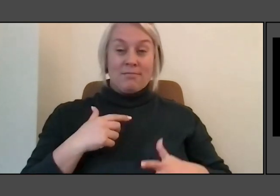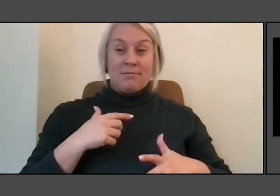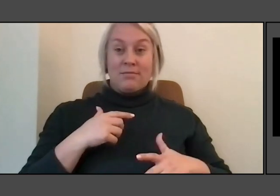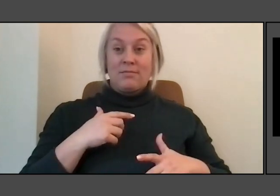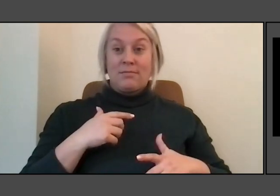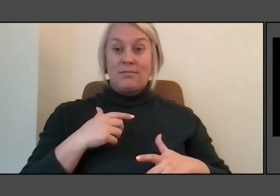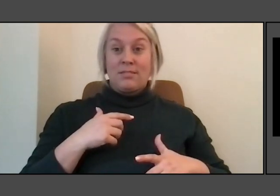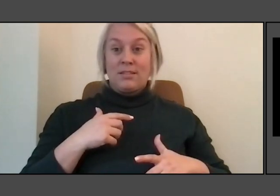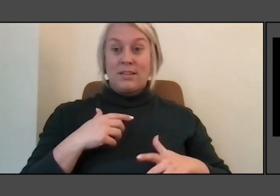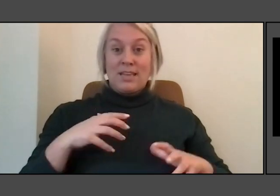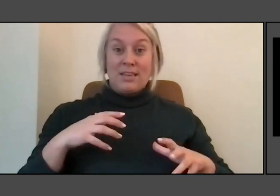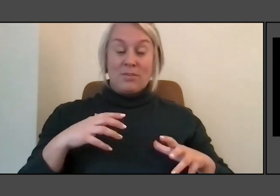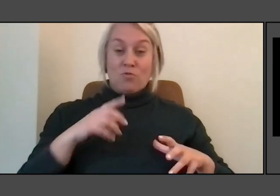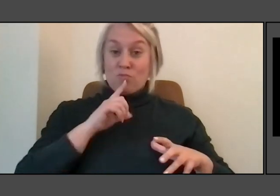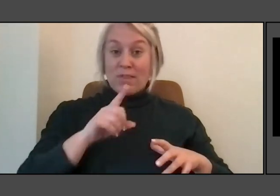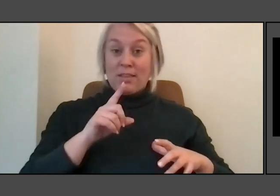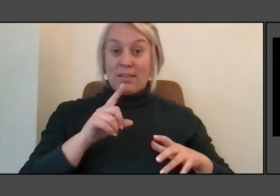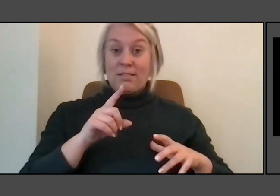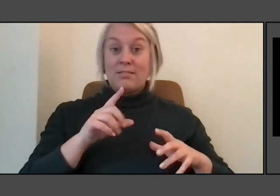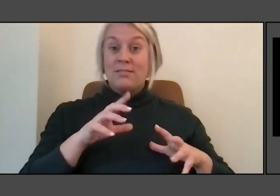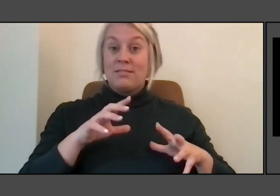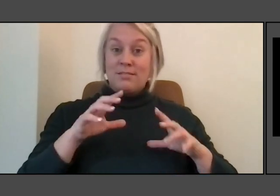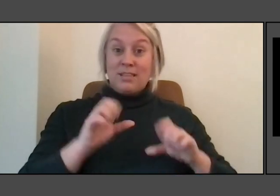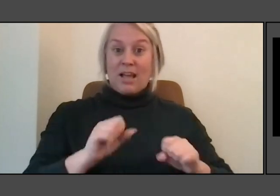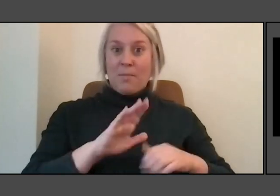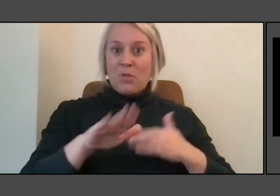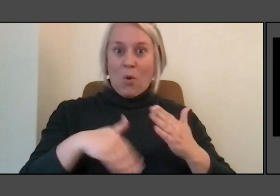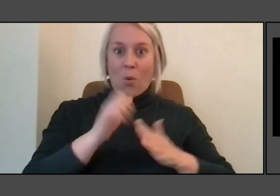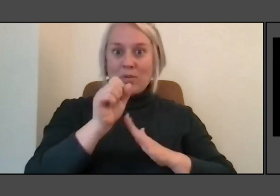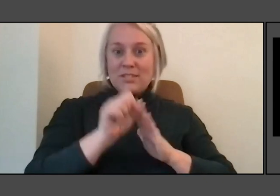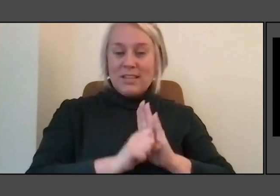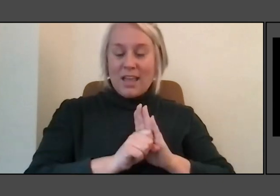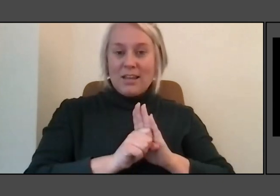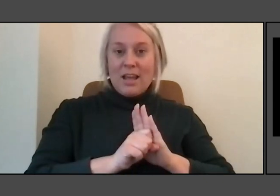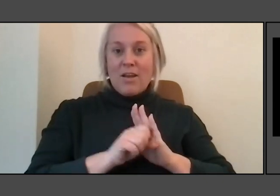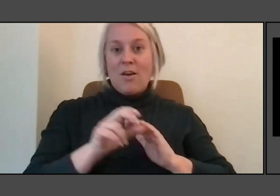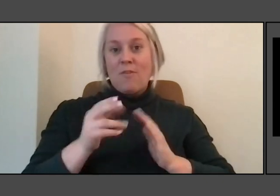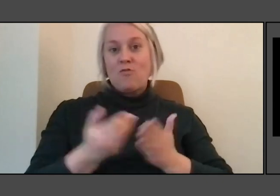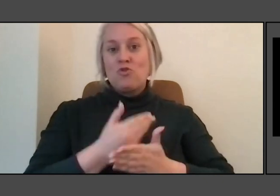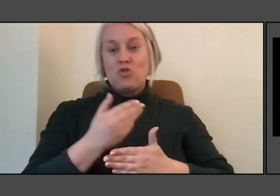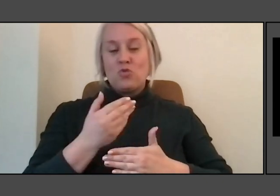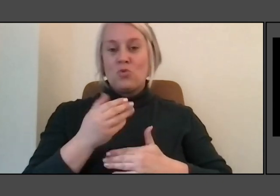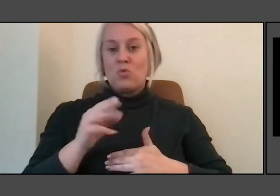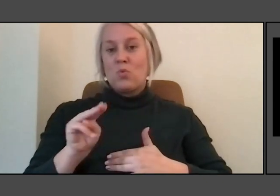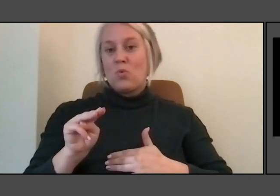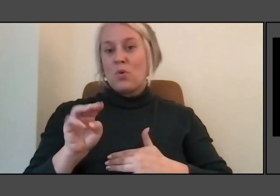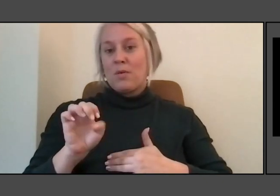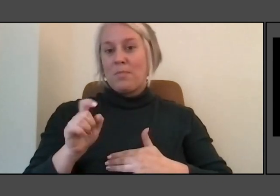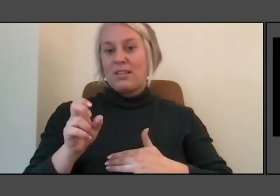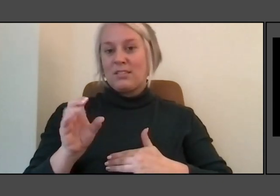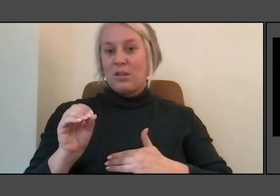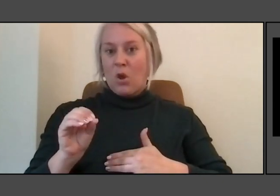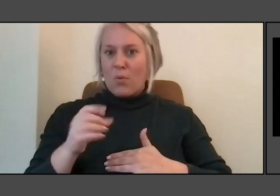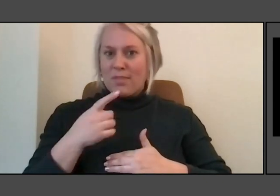and people don't say, I don't want to live like that. They go, That's it so I think what could art do?